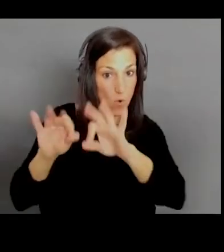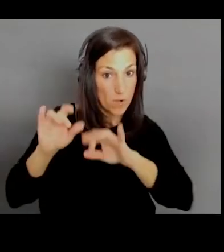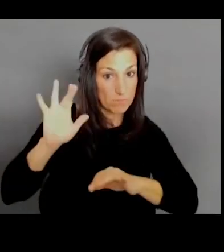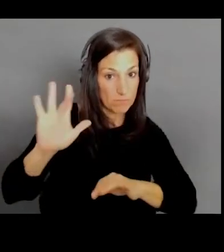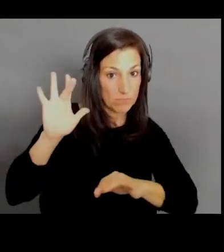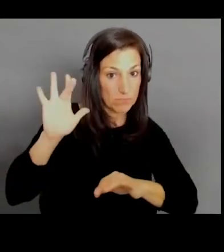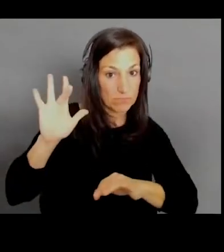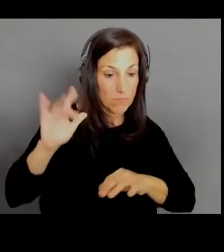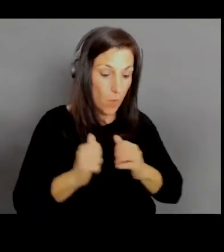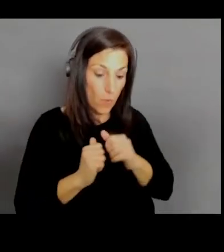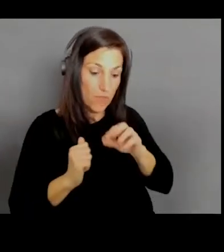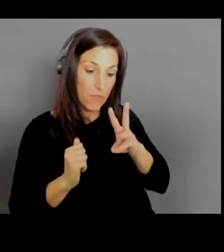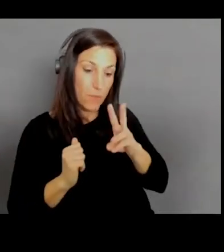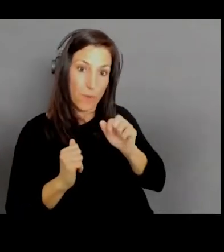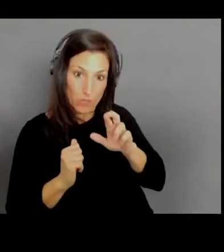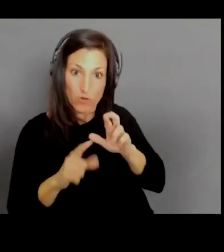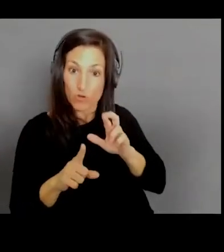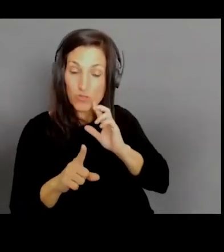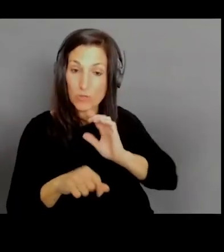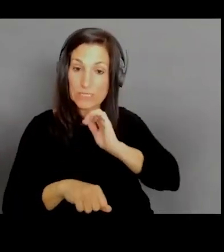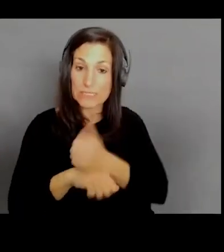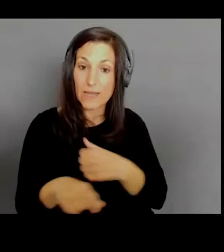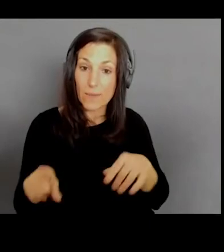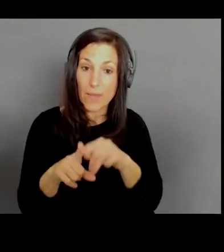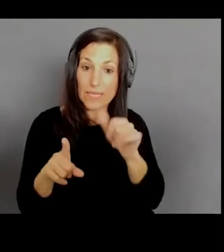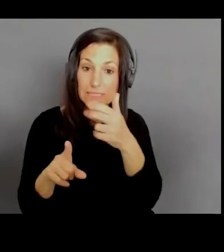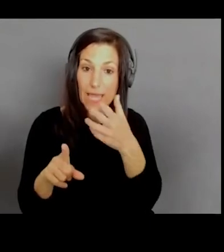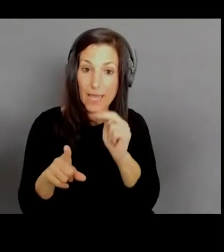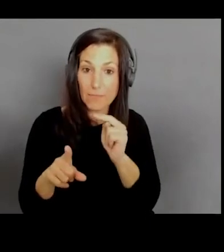to have it be an internal-only product, that's the end of the demo,